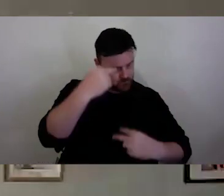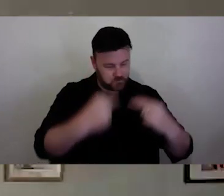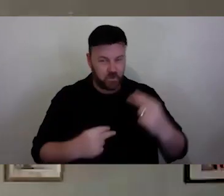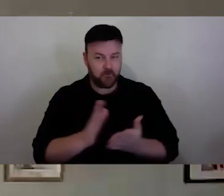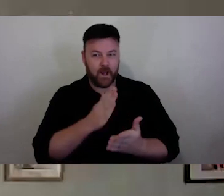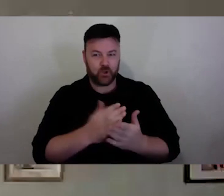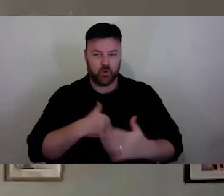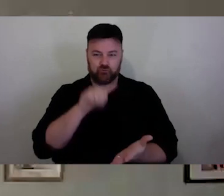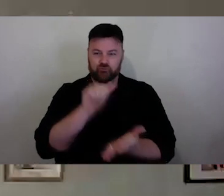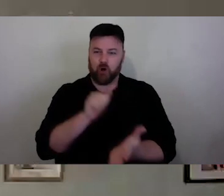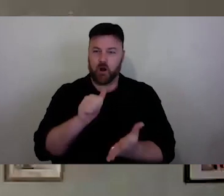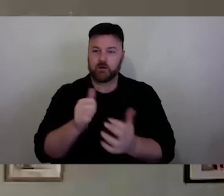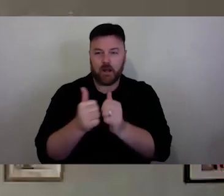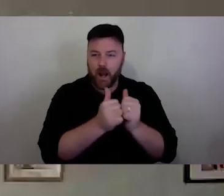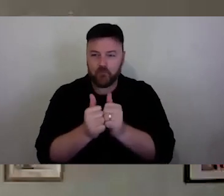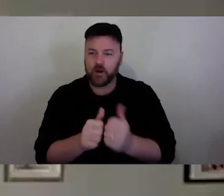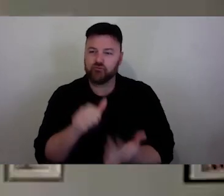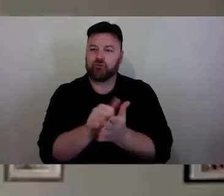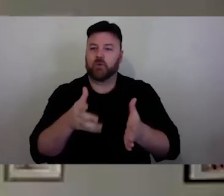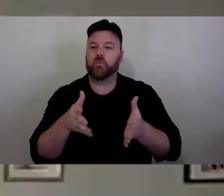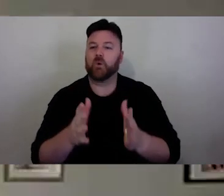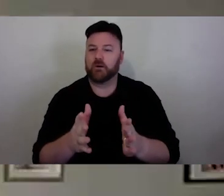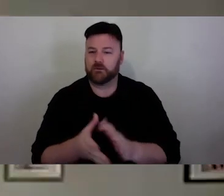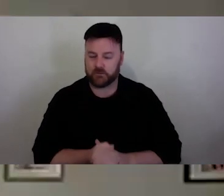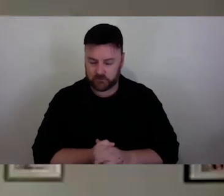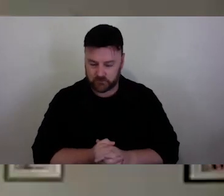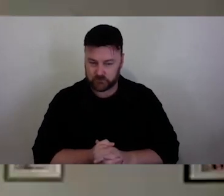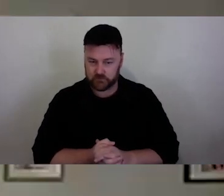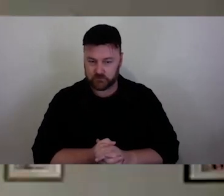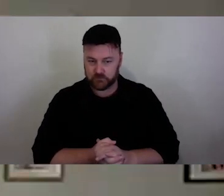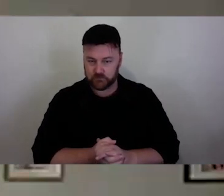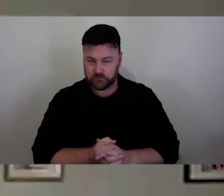collaborations properly. Creating urgent art for urgent times is